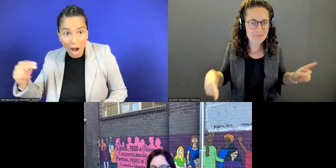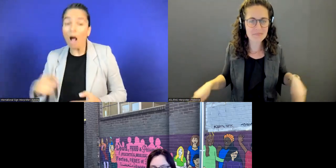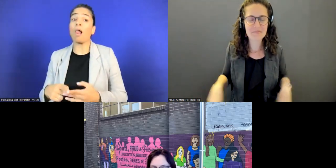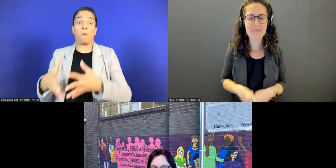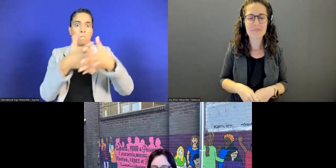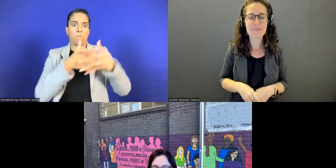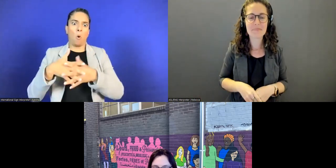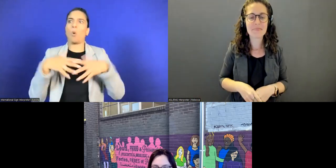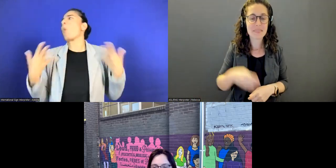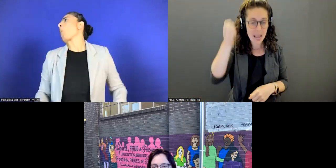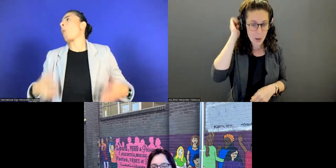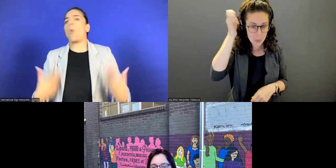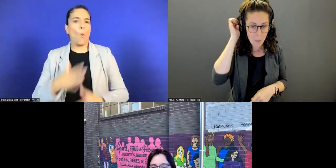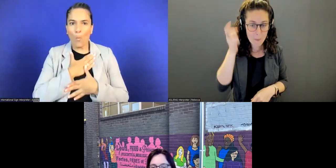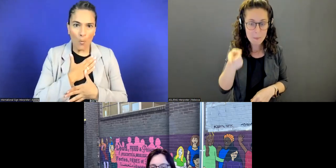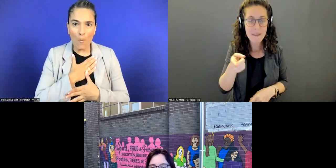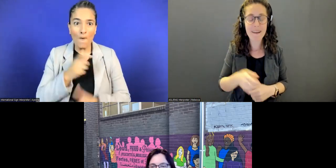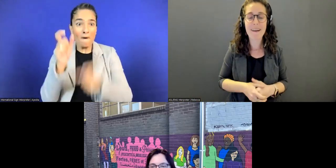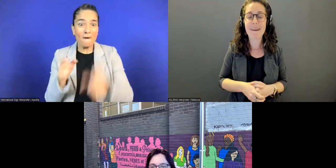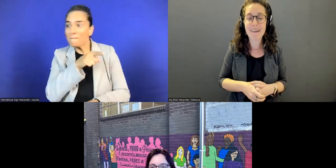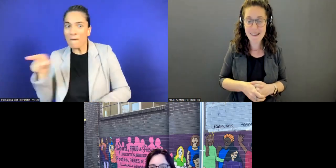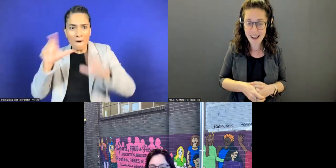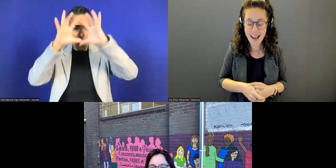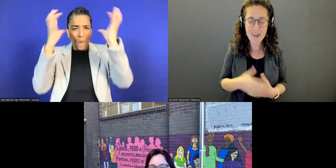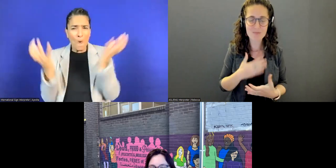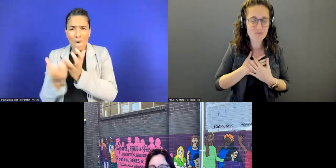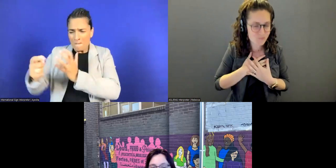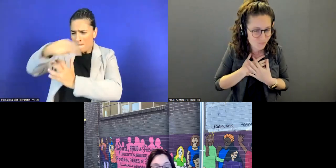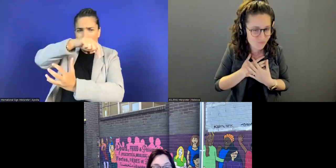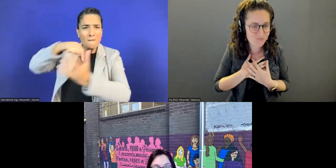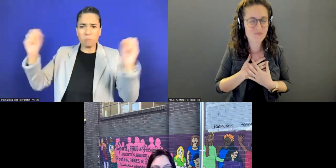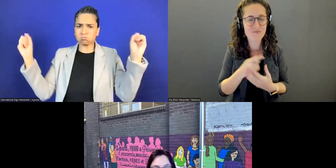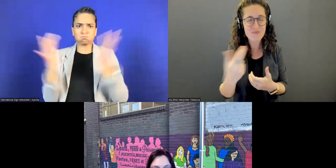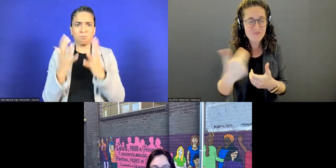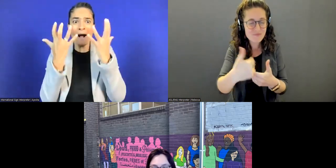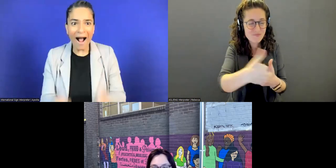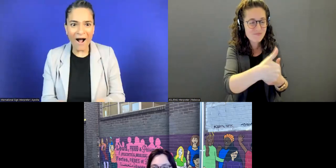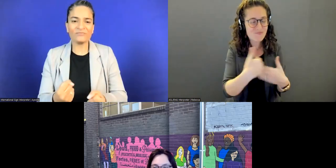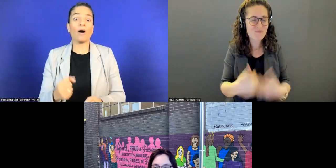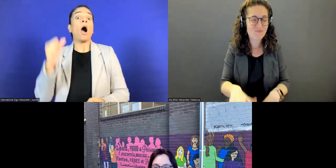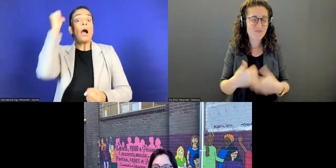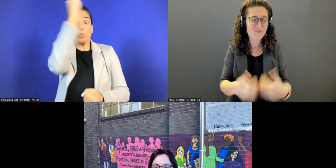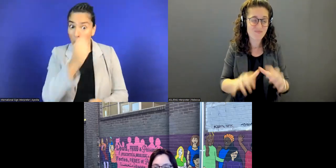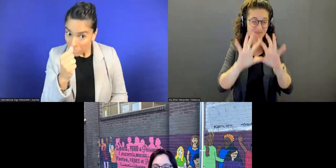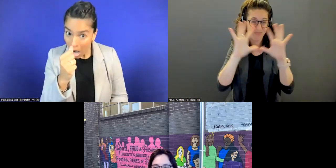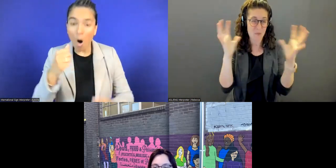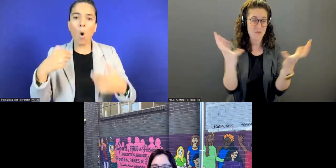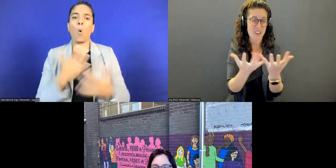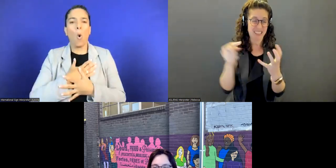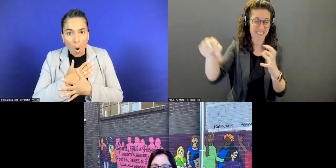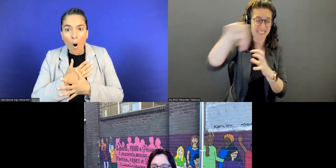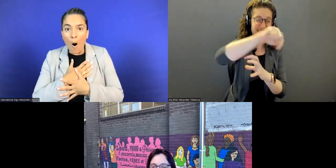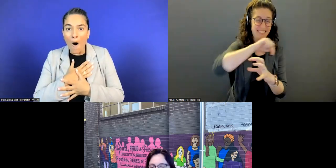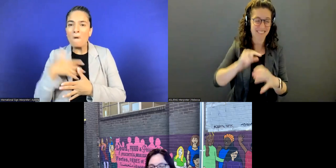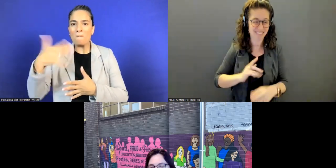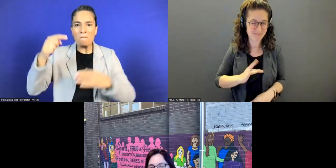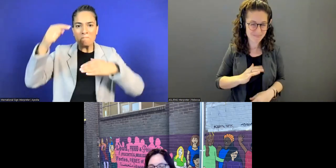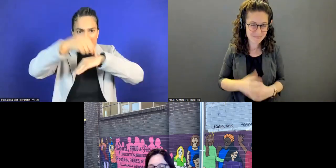It means a lot that you're tuning in from your so many different parts of the world.